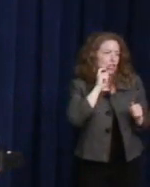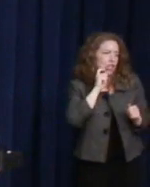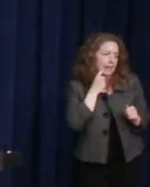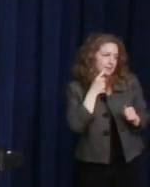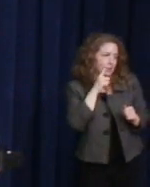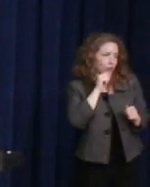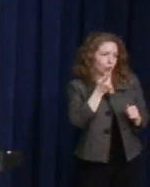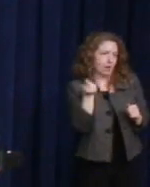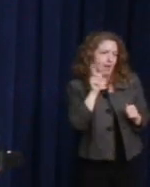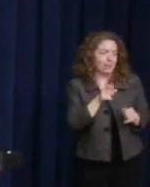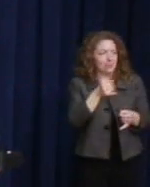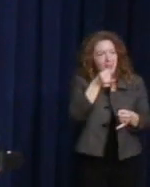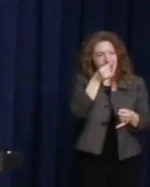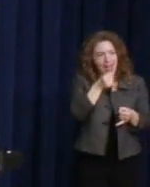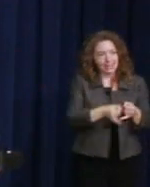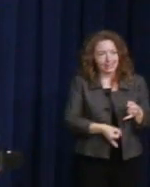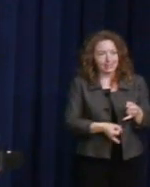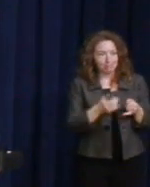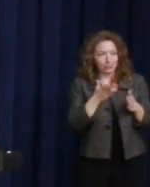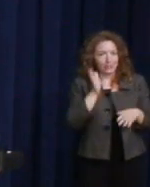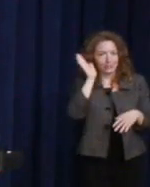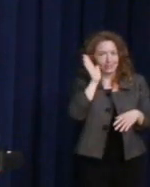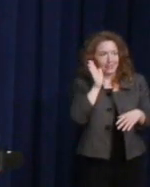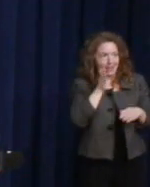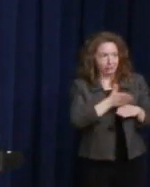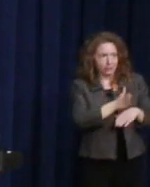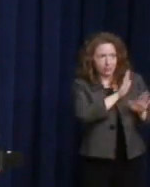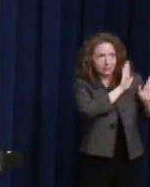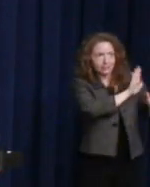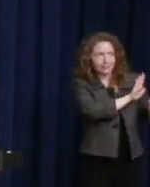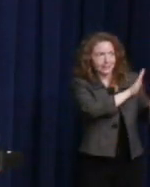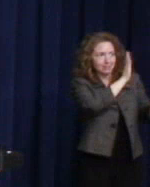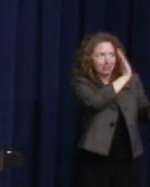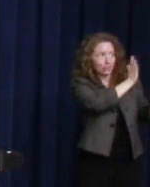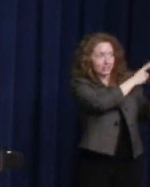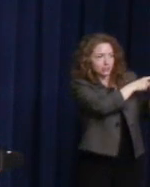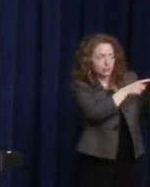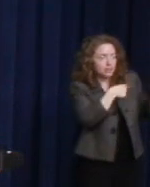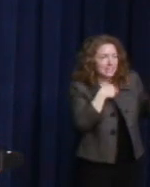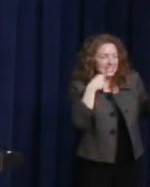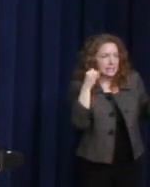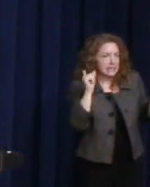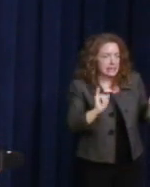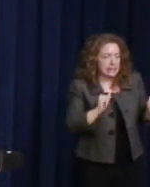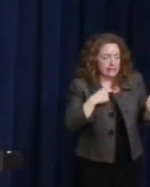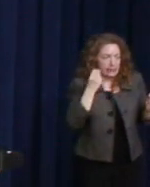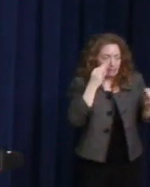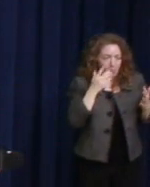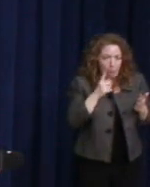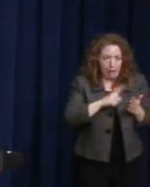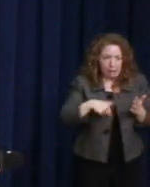the closer after these incredible speakers we had. Believe me, I was thinking as I was sitting here, "What else is there to say?"